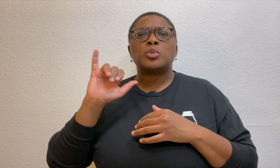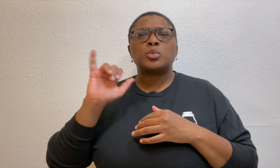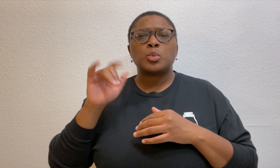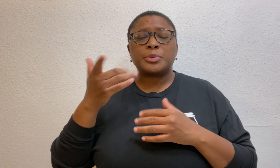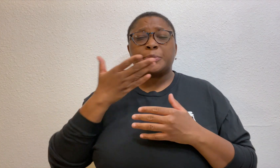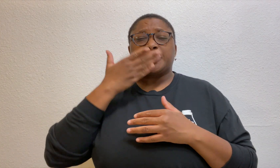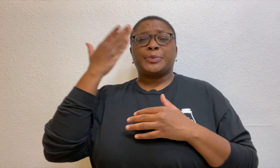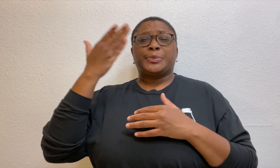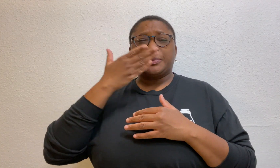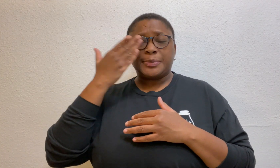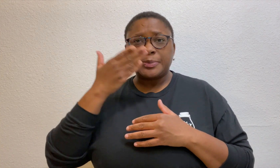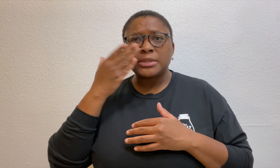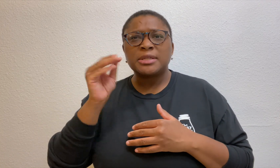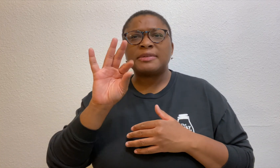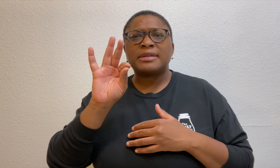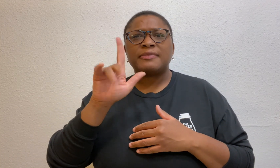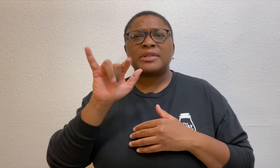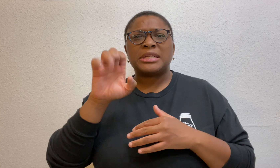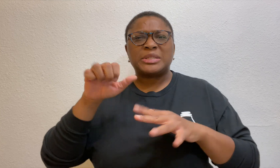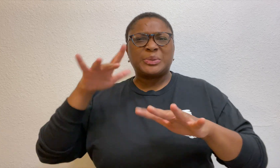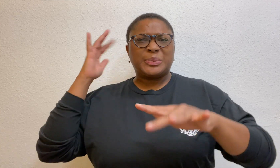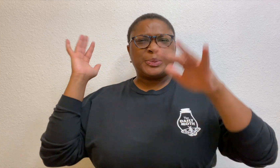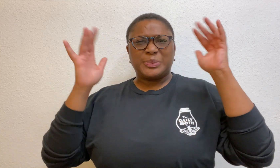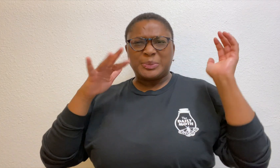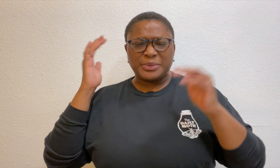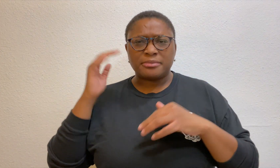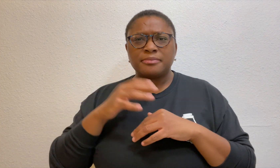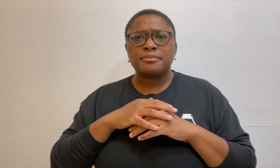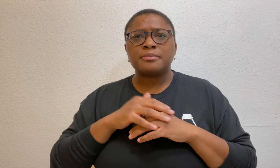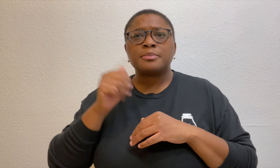and a strong odor and flies.